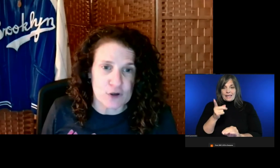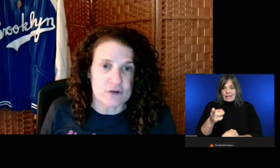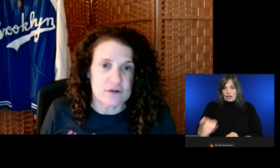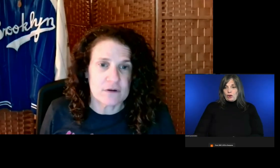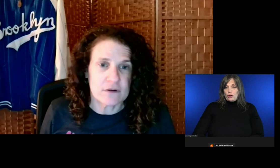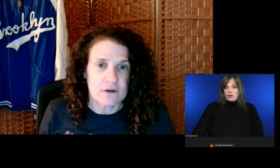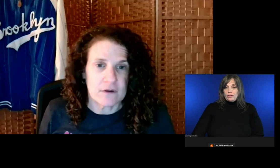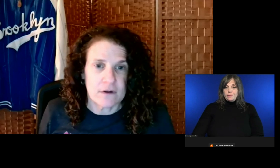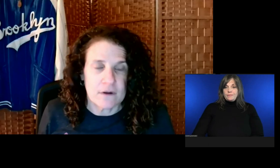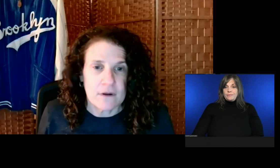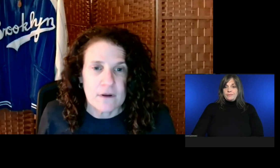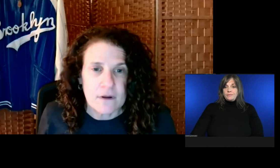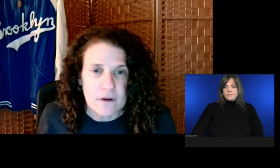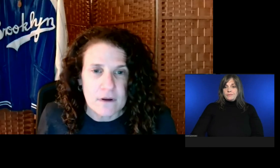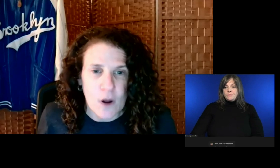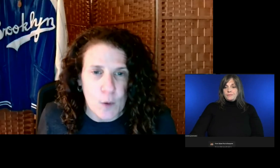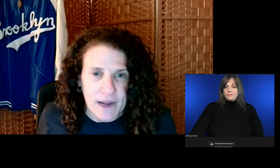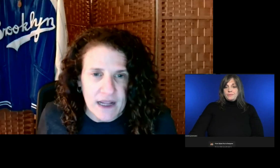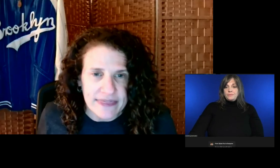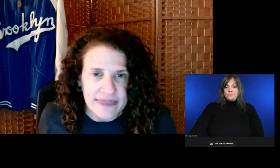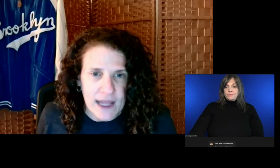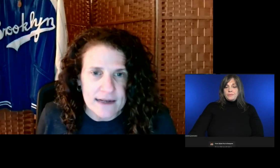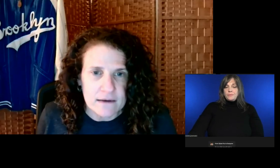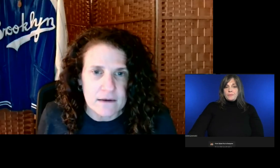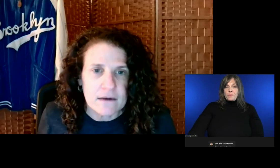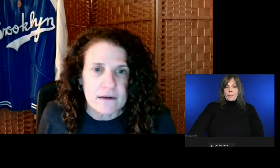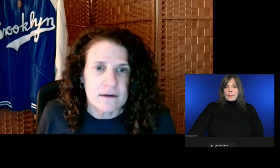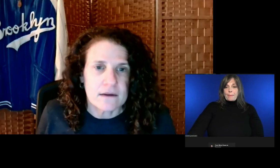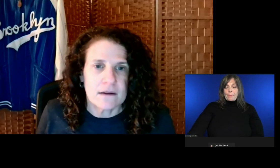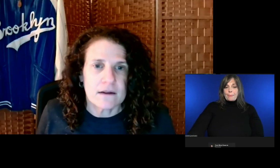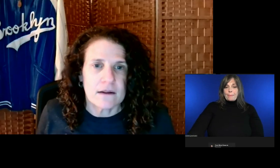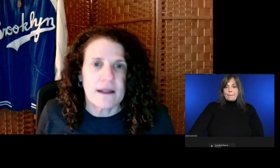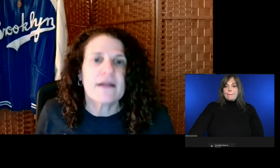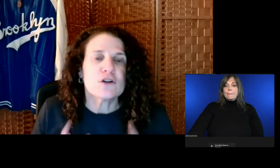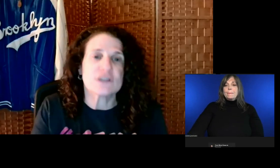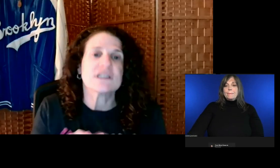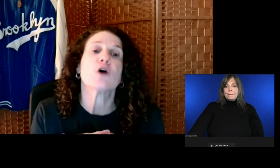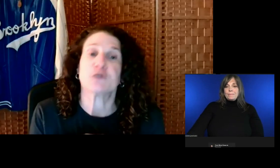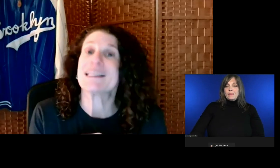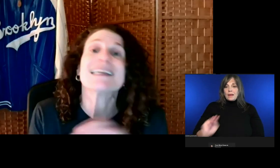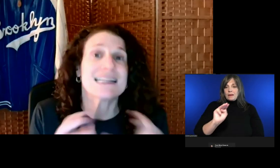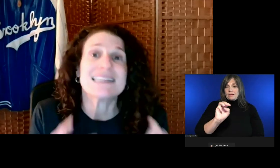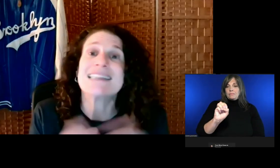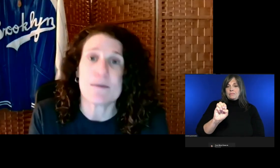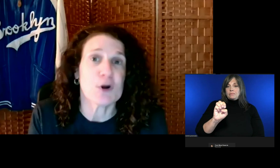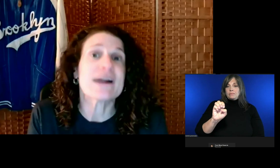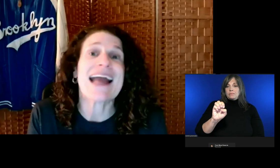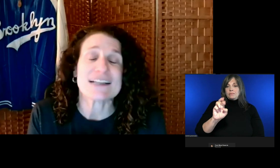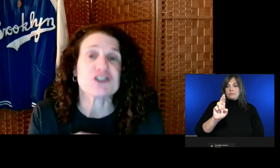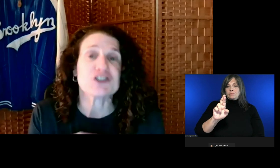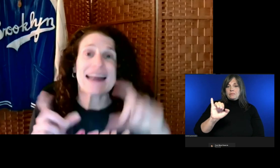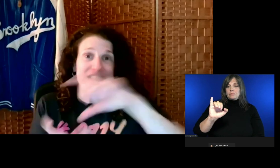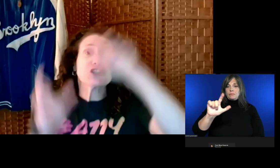You can go see an example in action. And show the placement.